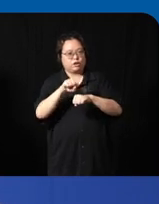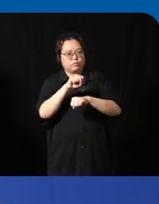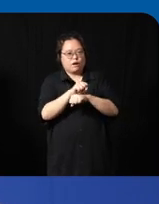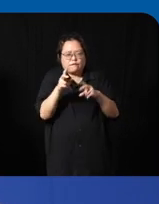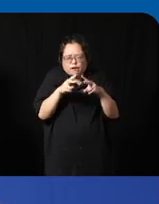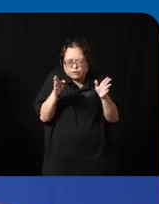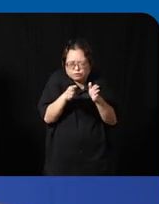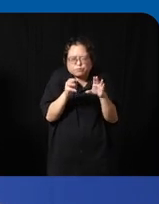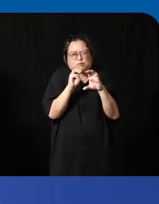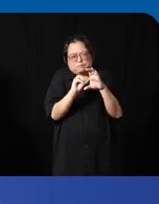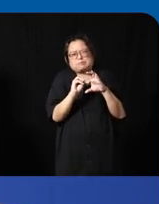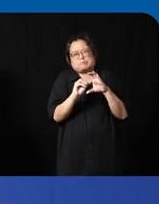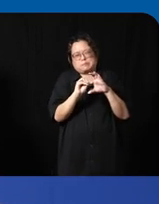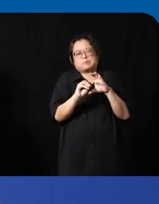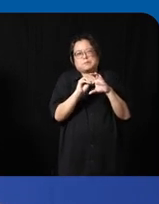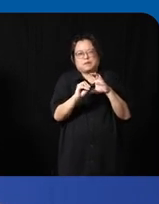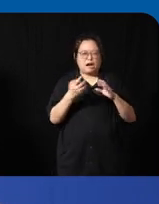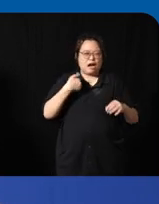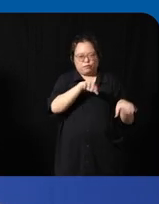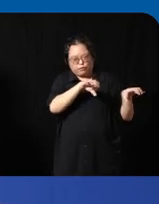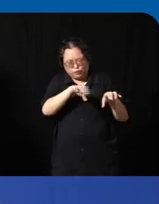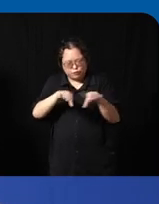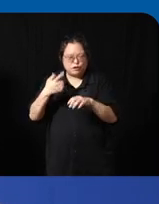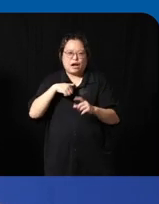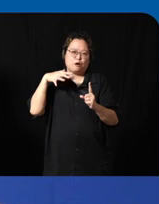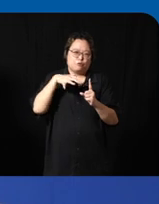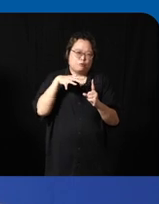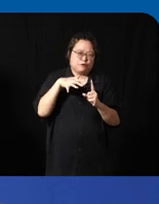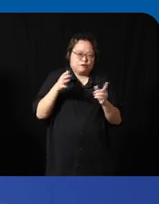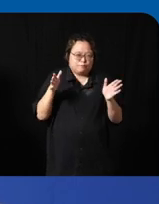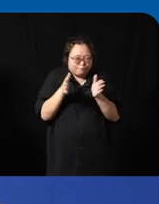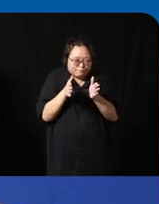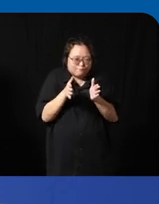Market no matter what we do our population is this size so I think one of the areas that we